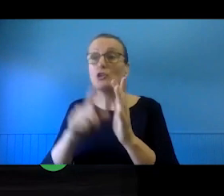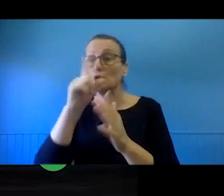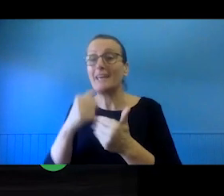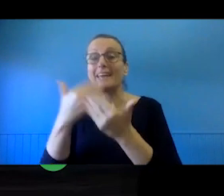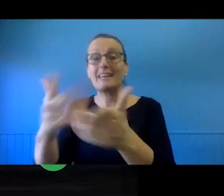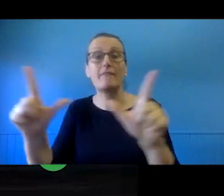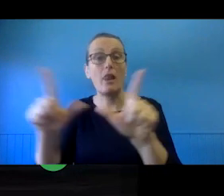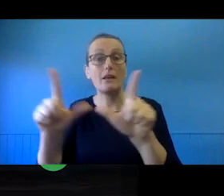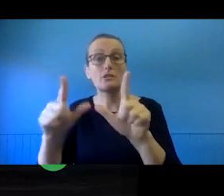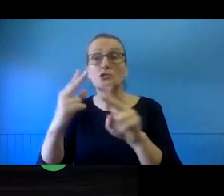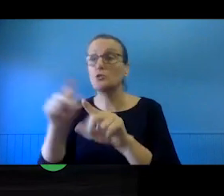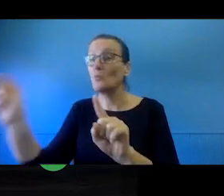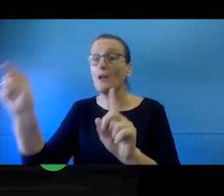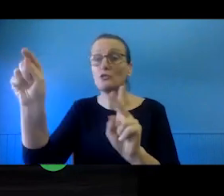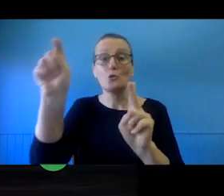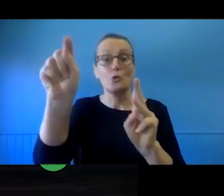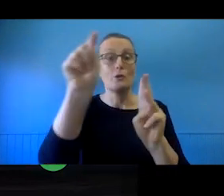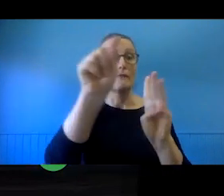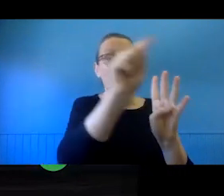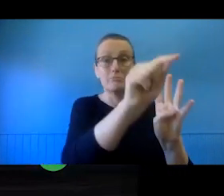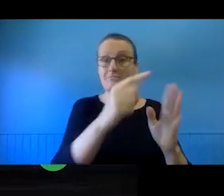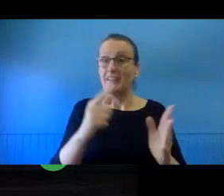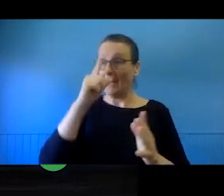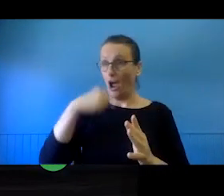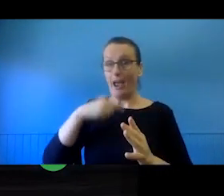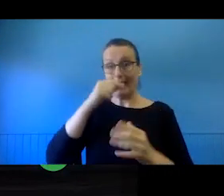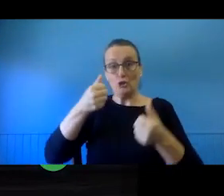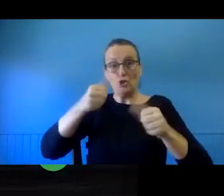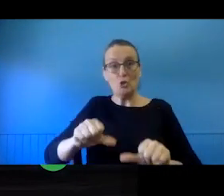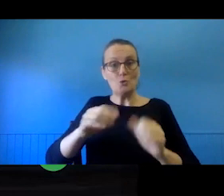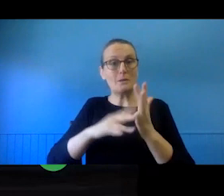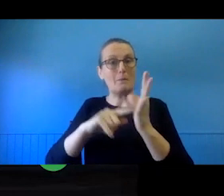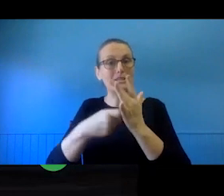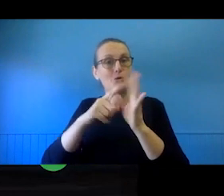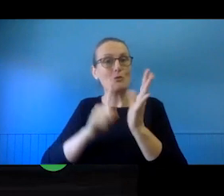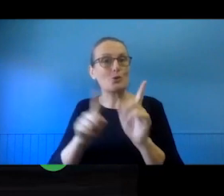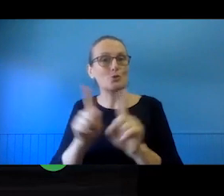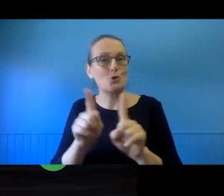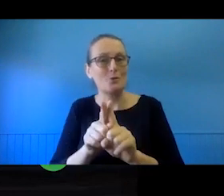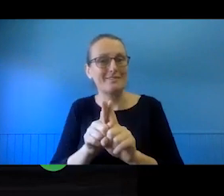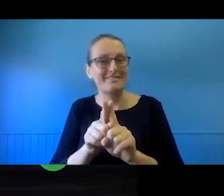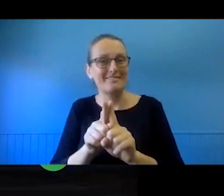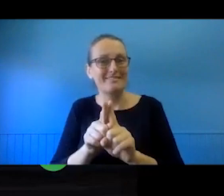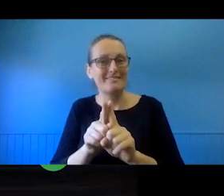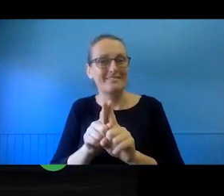So, you can continue making use of the material in the same way and you can provide licences to other people to to the same thing.